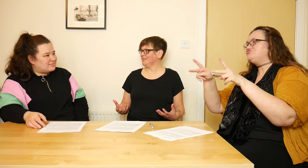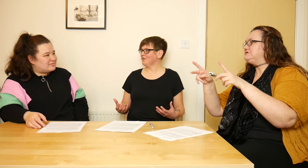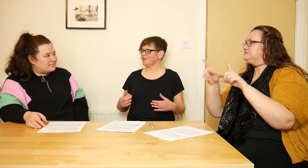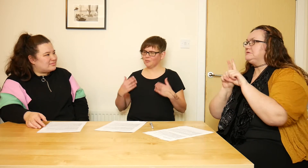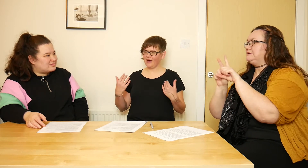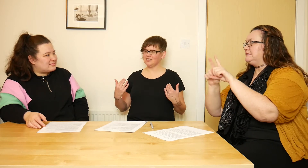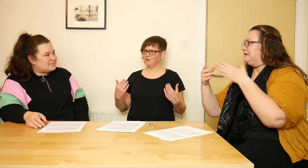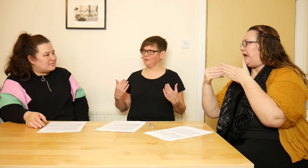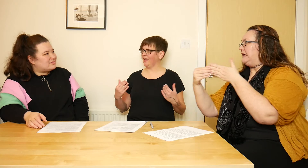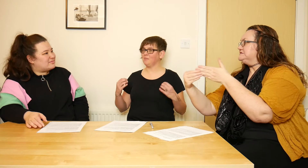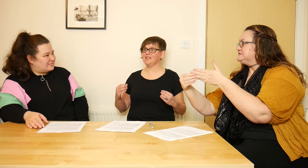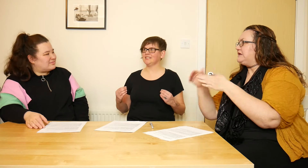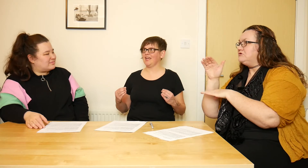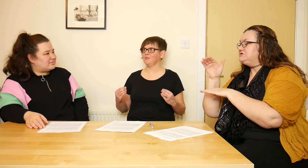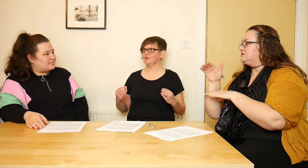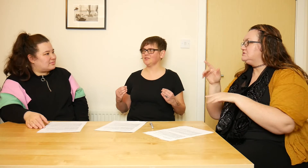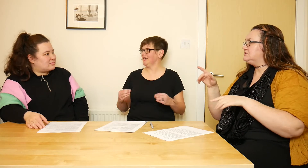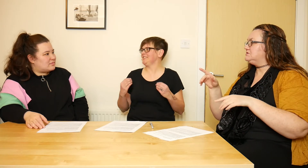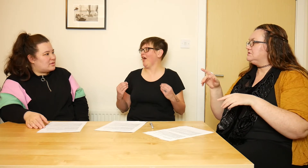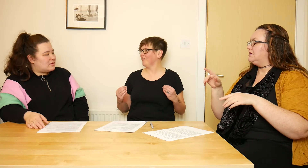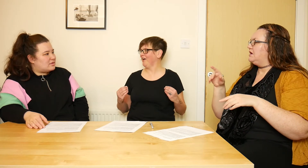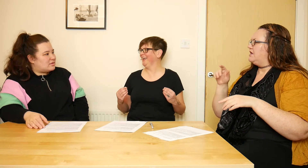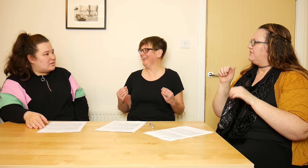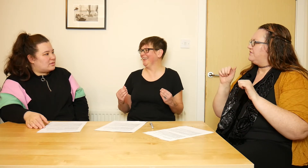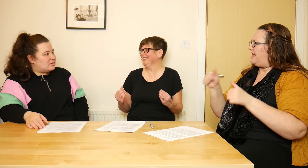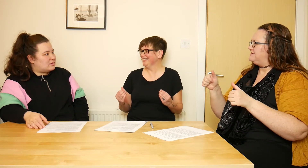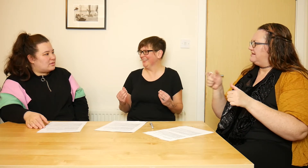And so that's the idea people get: being disabled is terrifying,